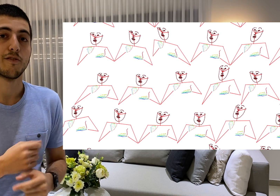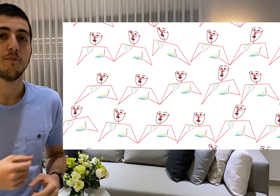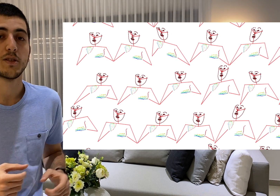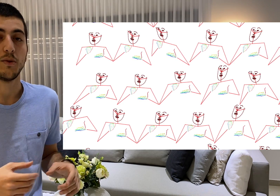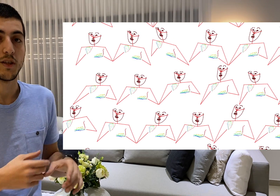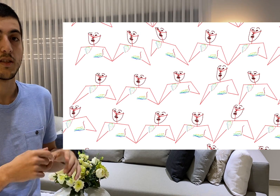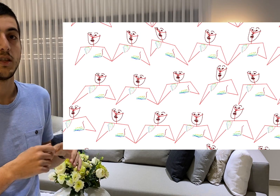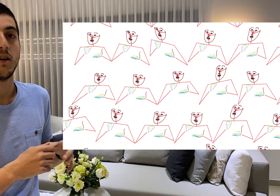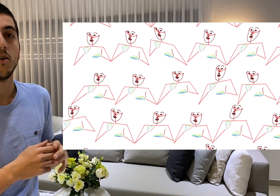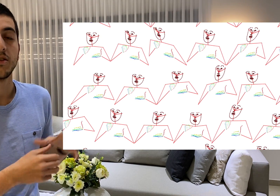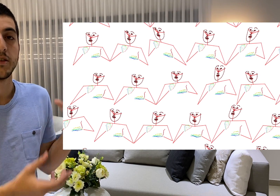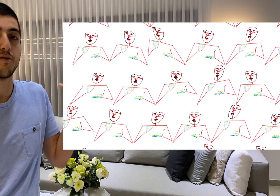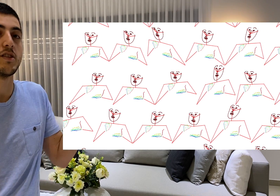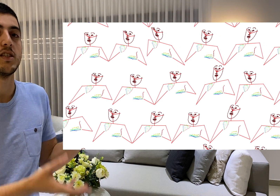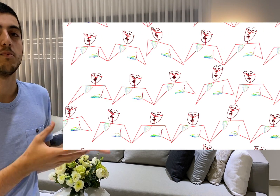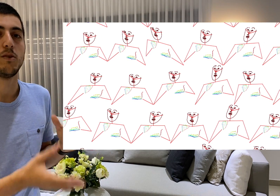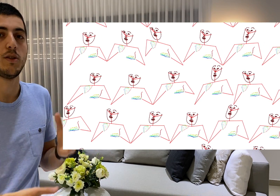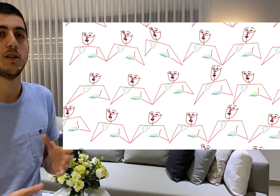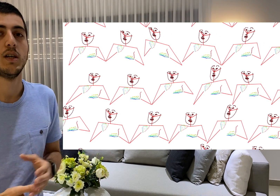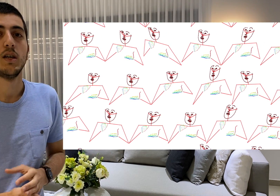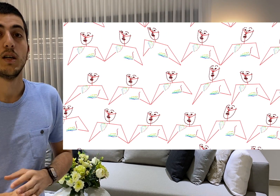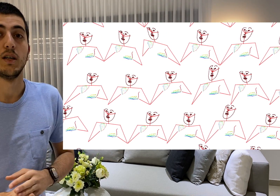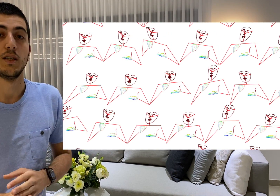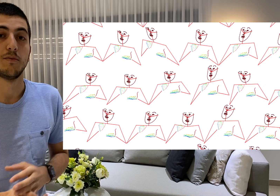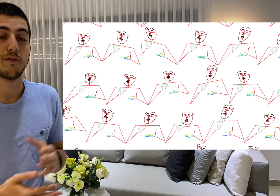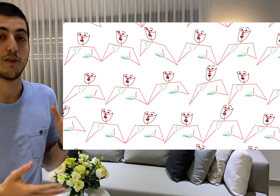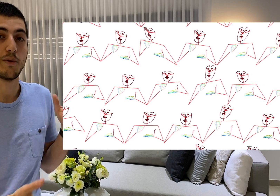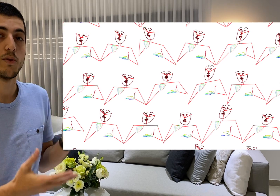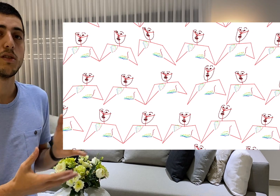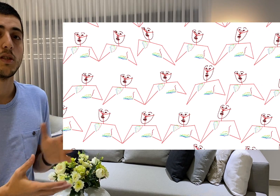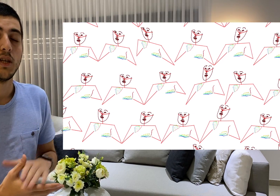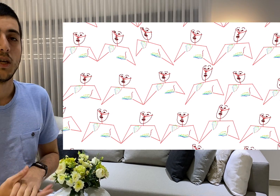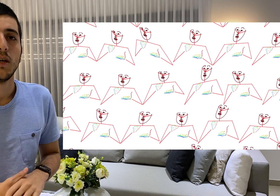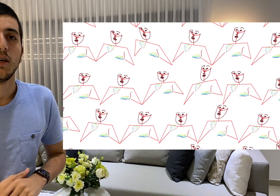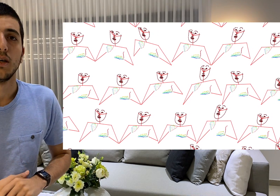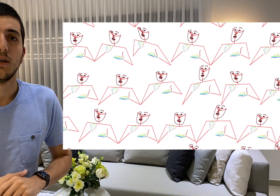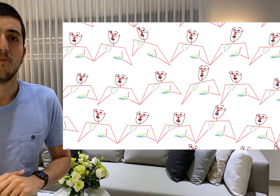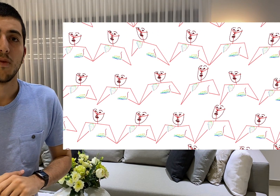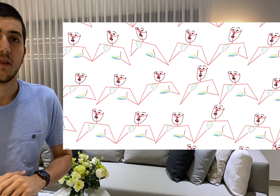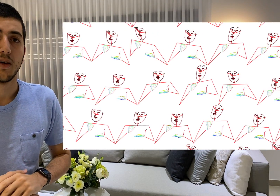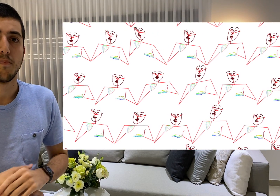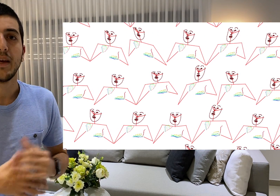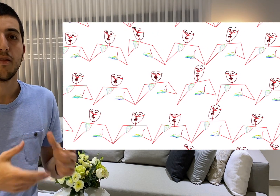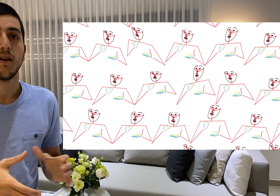flip so you can see all the differences between different poses the main thing